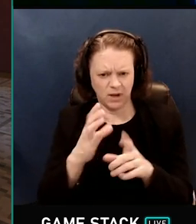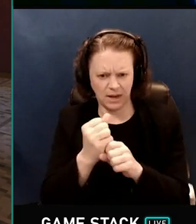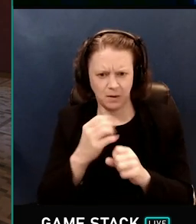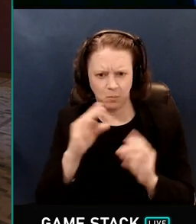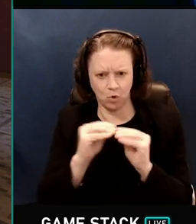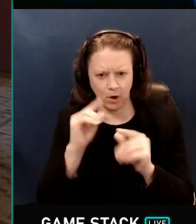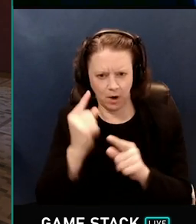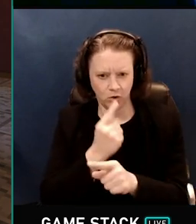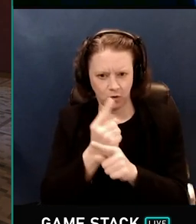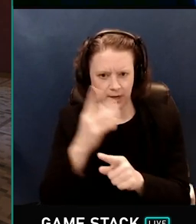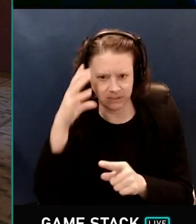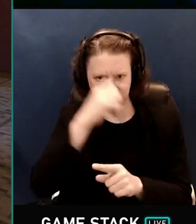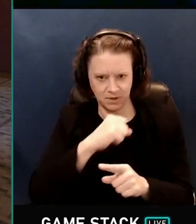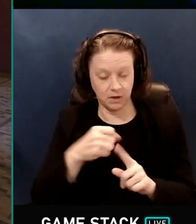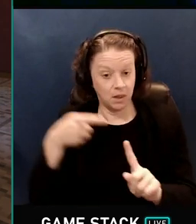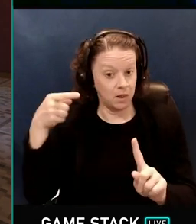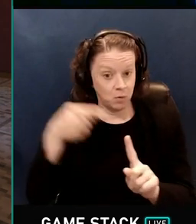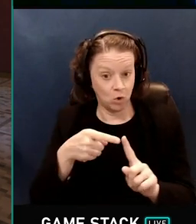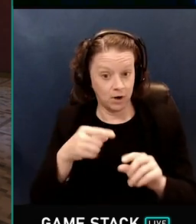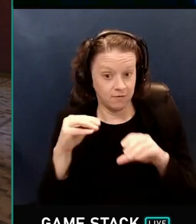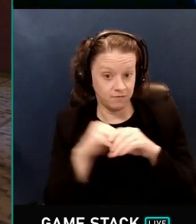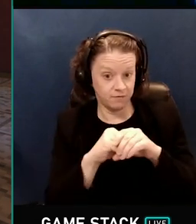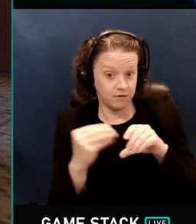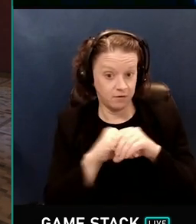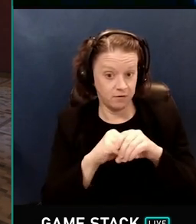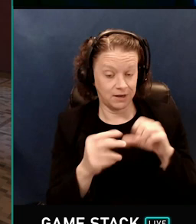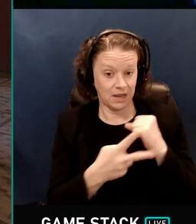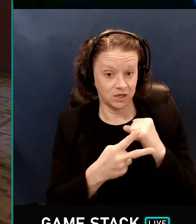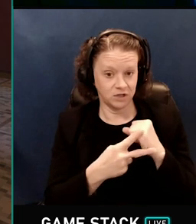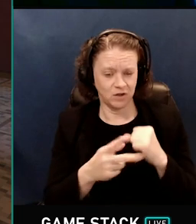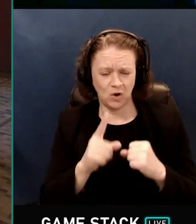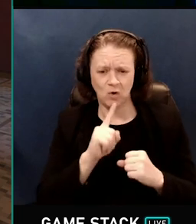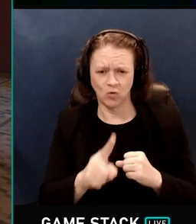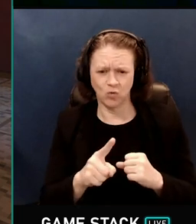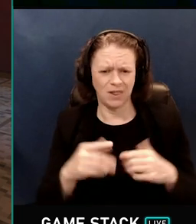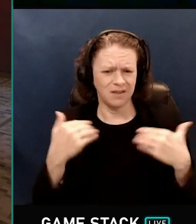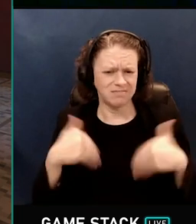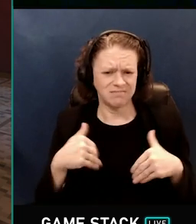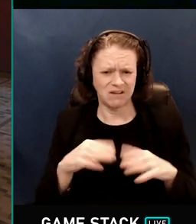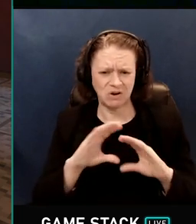But the point of these caches is that they are extremely cheap to look up.